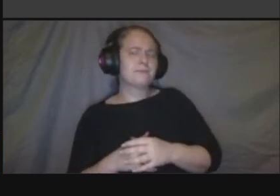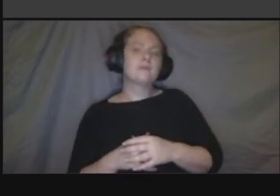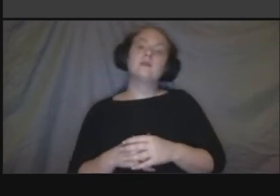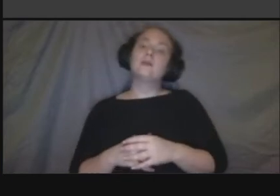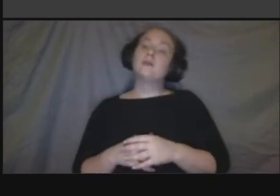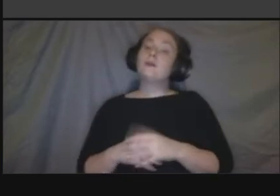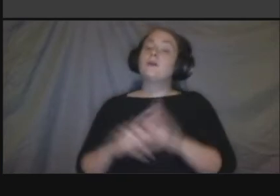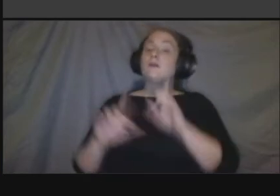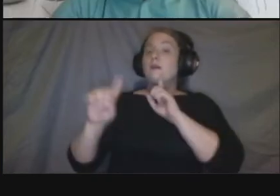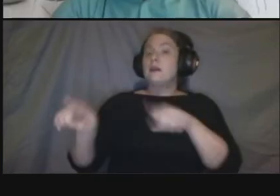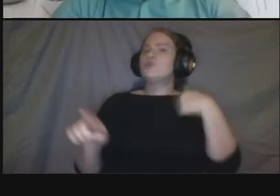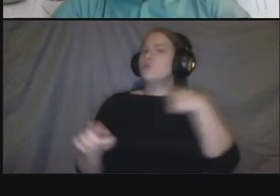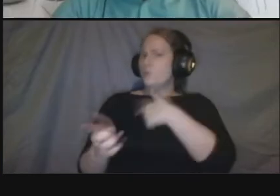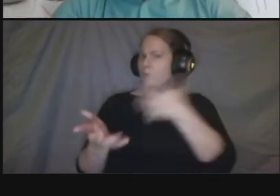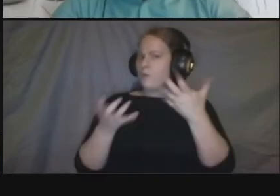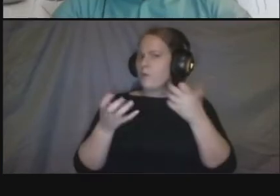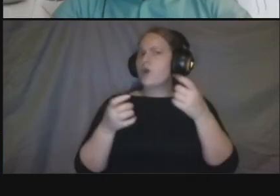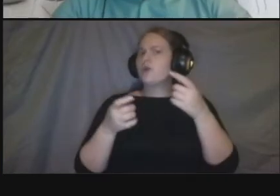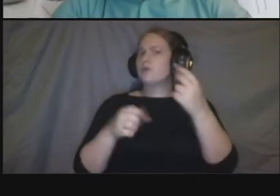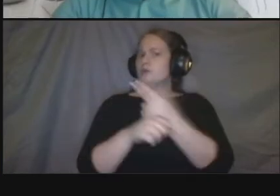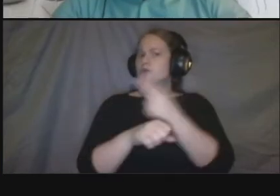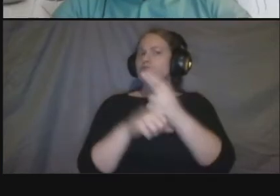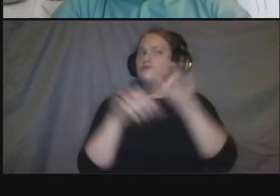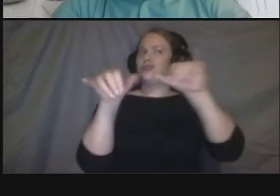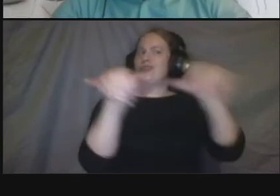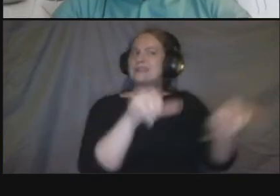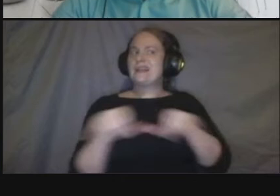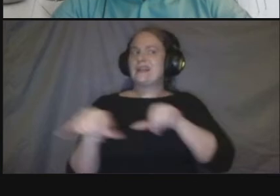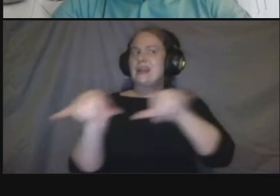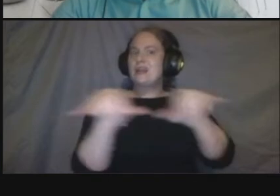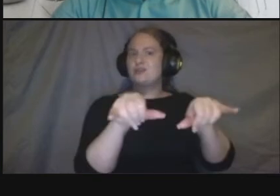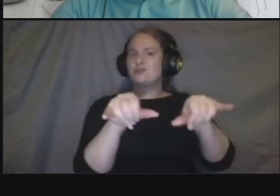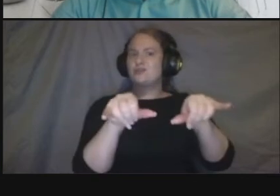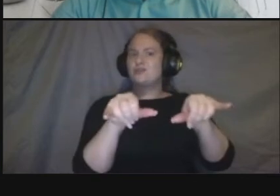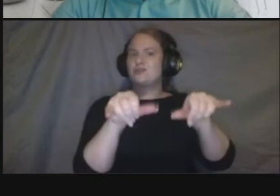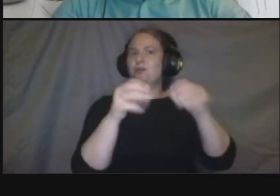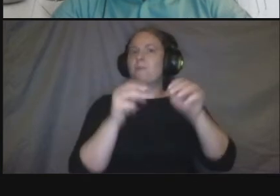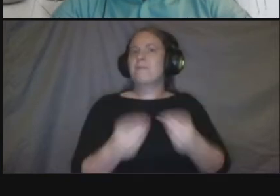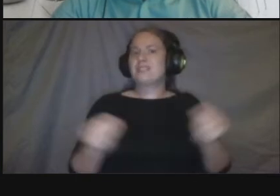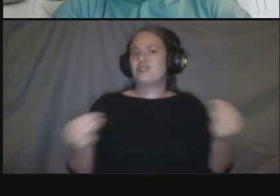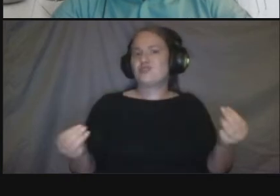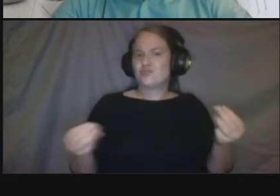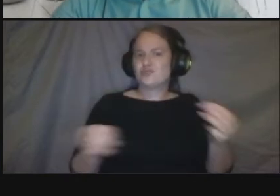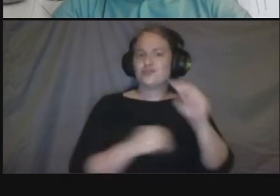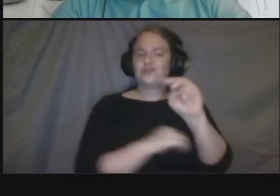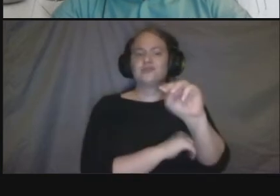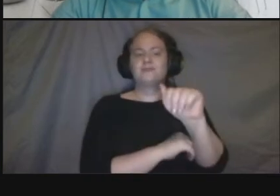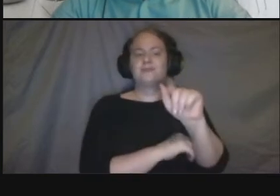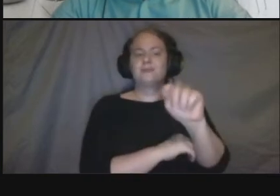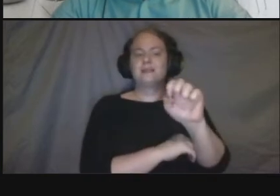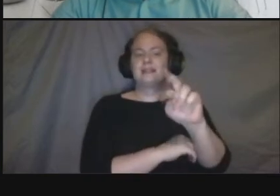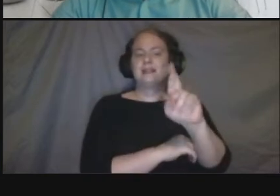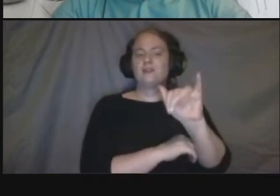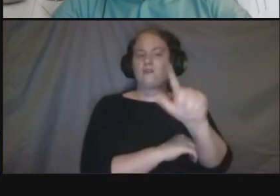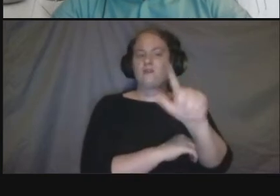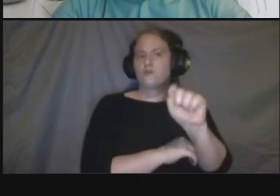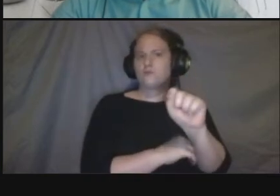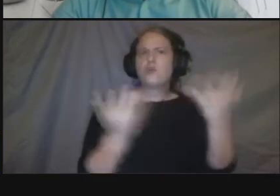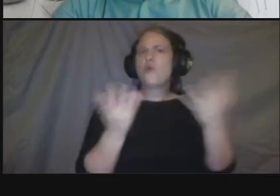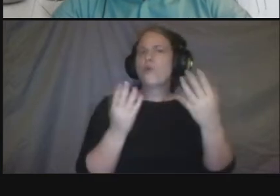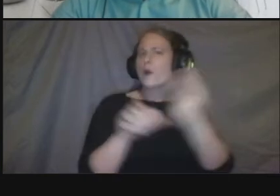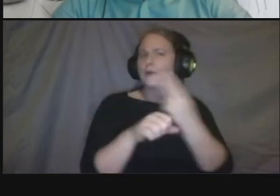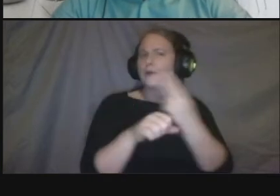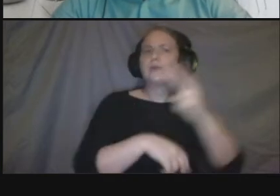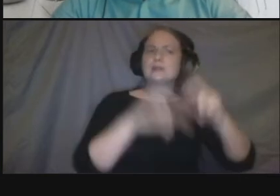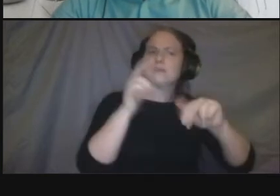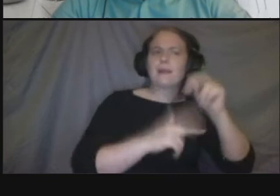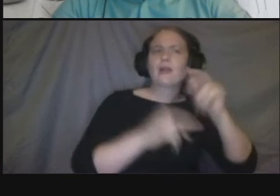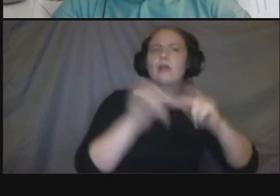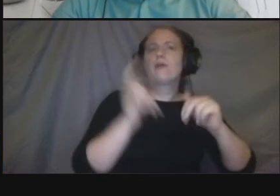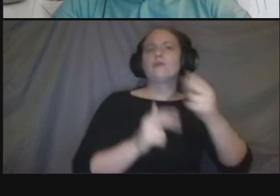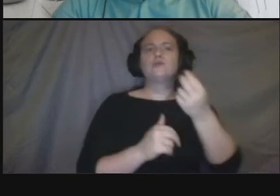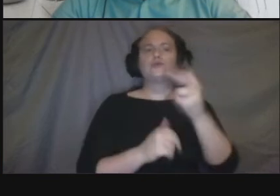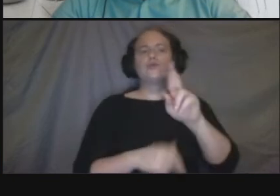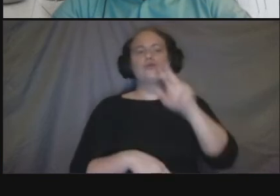that's the first thing as far as that i mean that's a uh if if there is a a a uh if